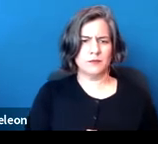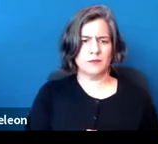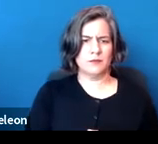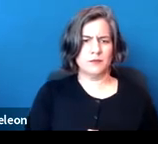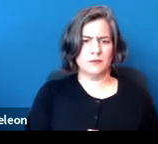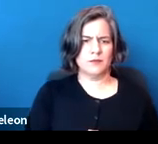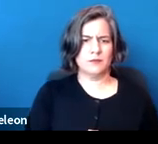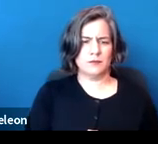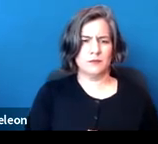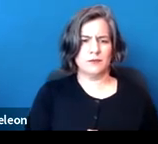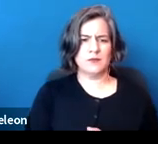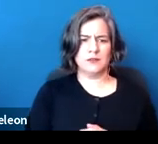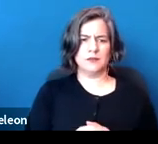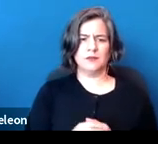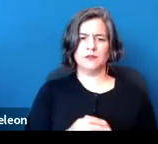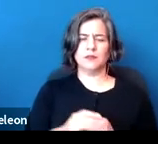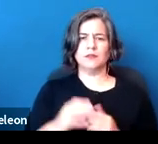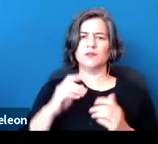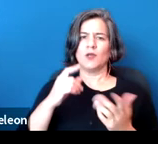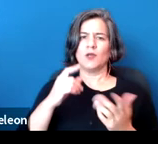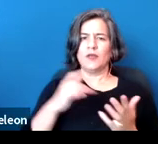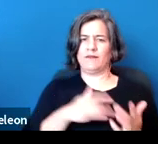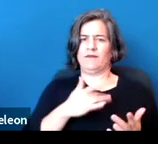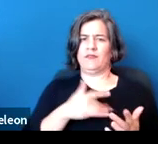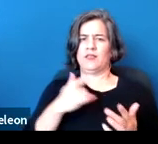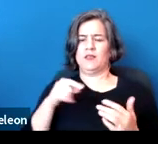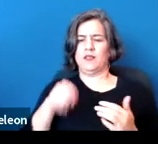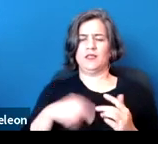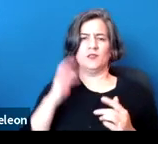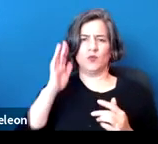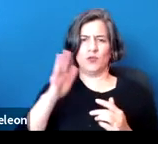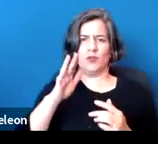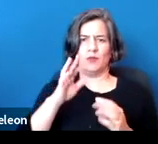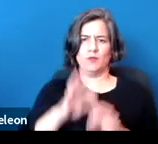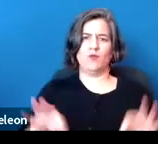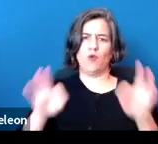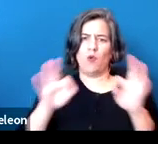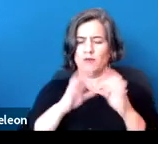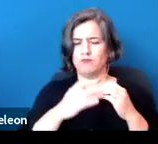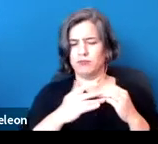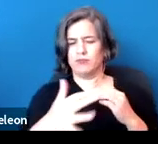is going to be unfolding beneath us for a number of years. So case law developments are going to be extremely likely.